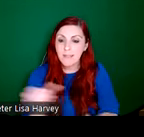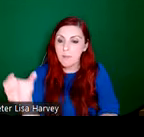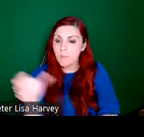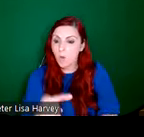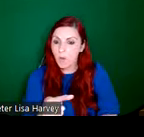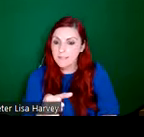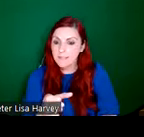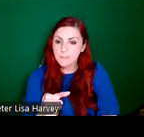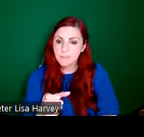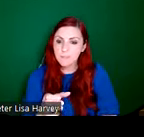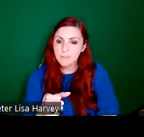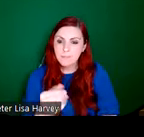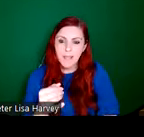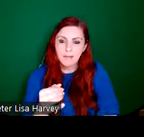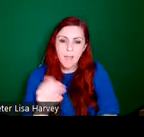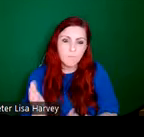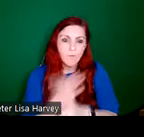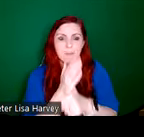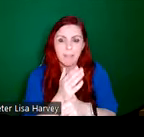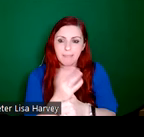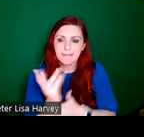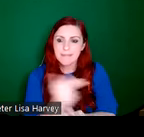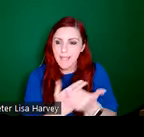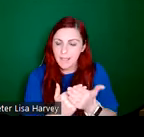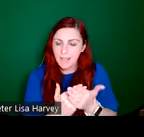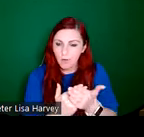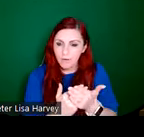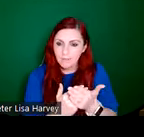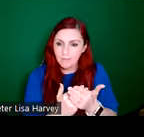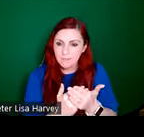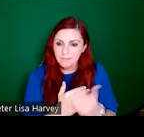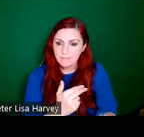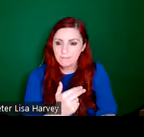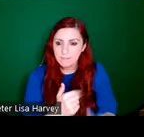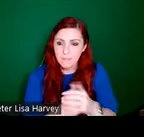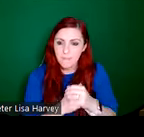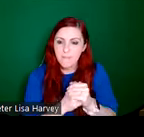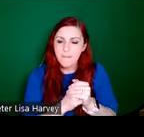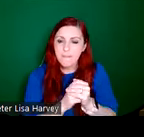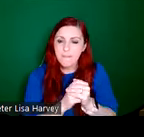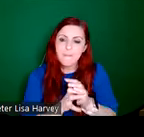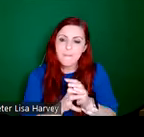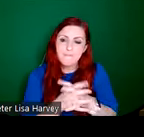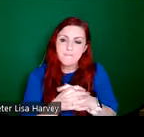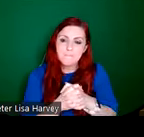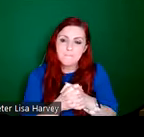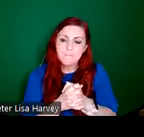kind of a principal designer who was tasked with, I guess, delivering a studio